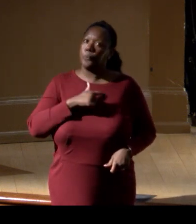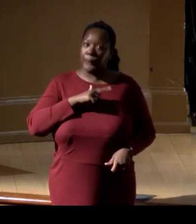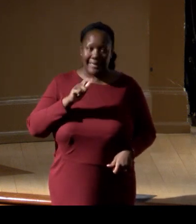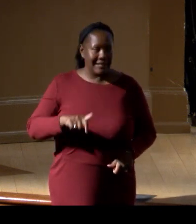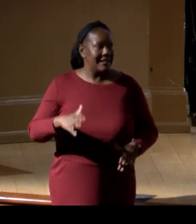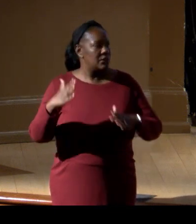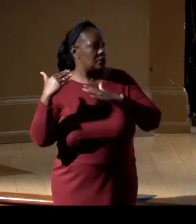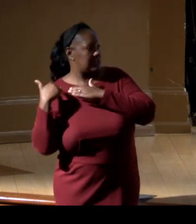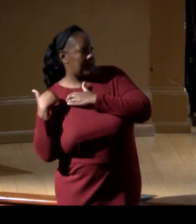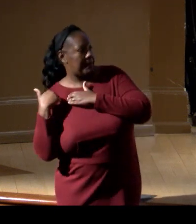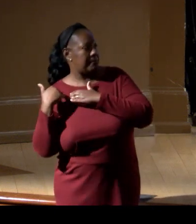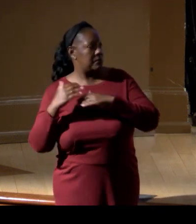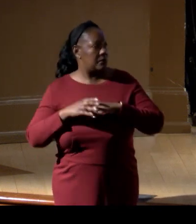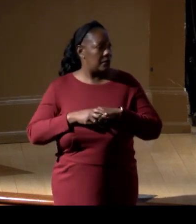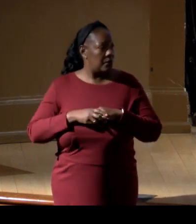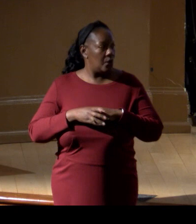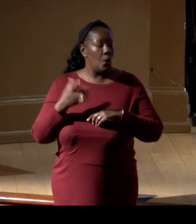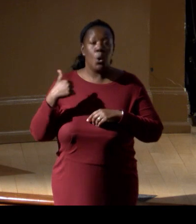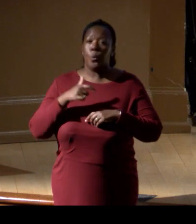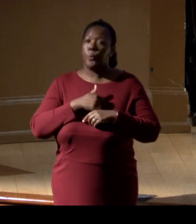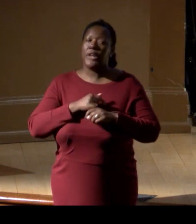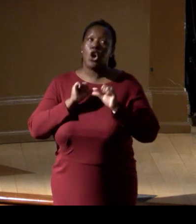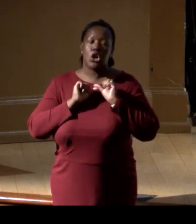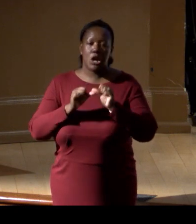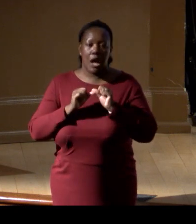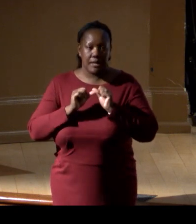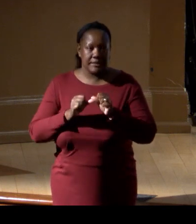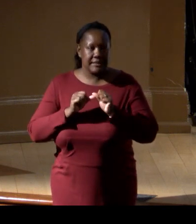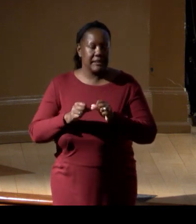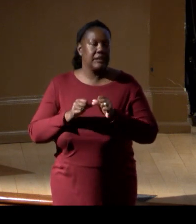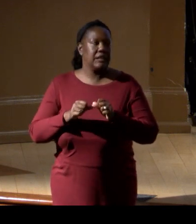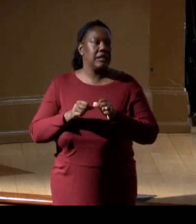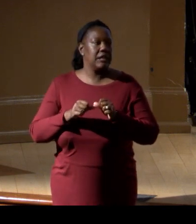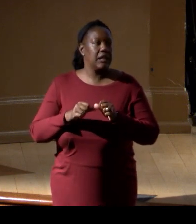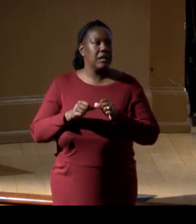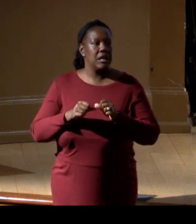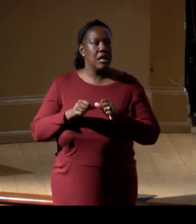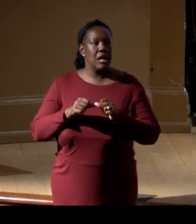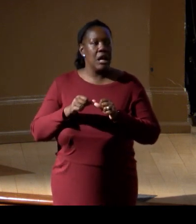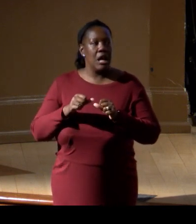You know, we are constantly looking at the Sant Ocean Hall and revising it.